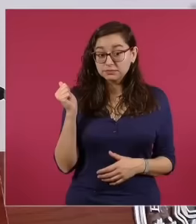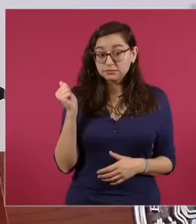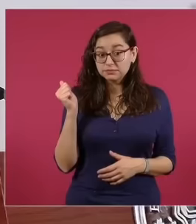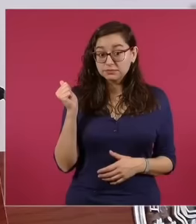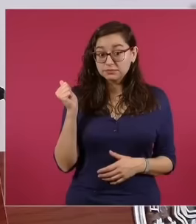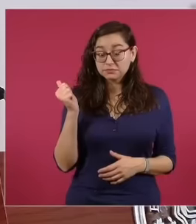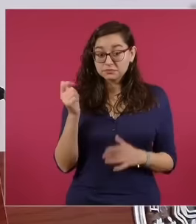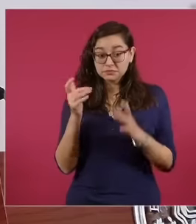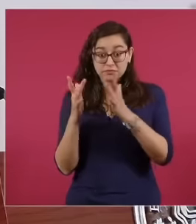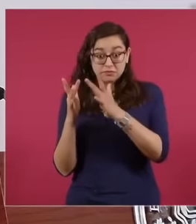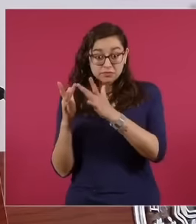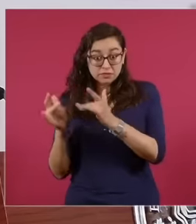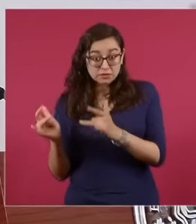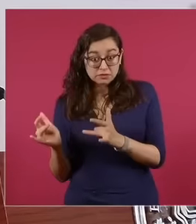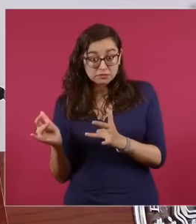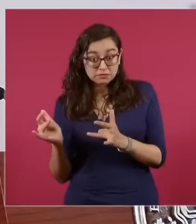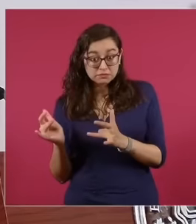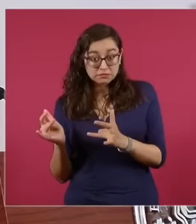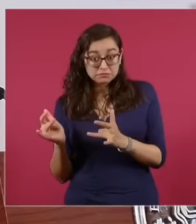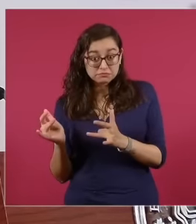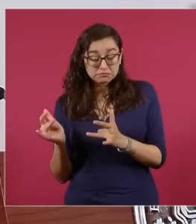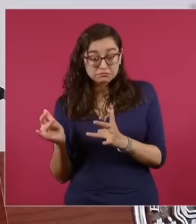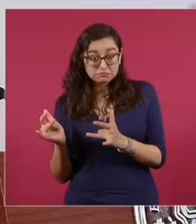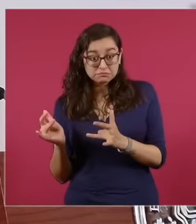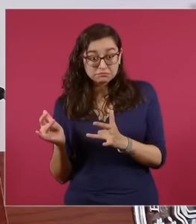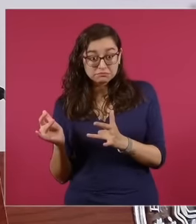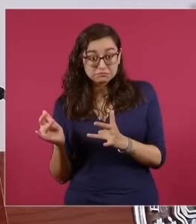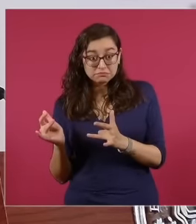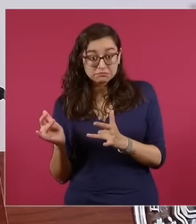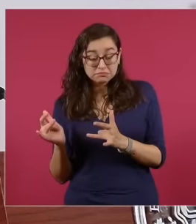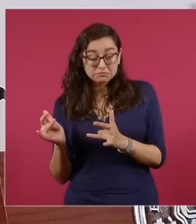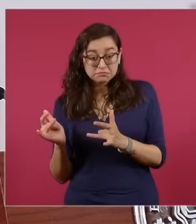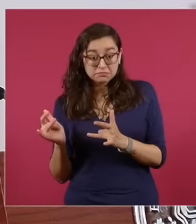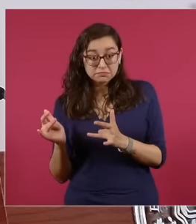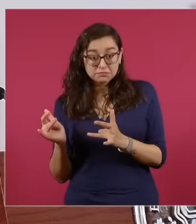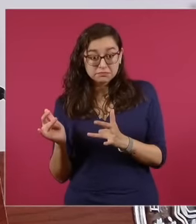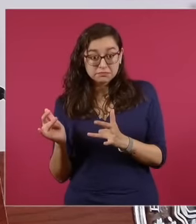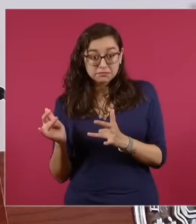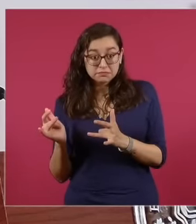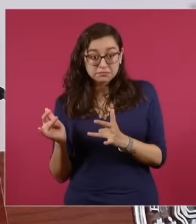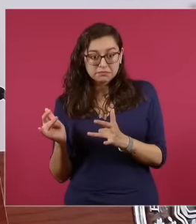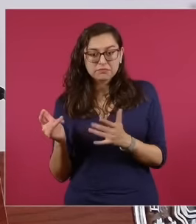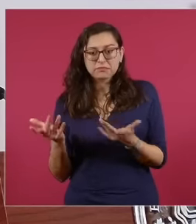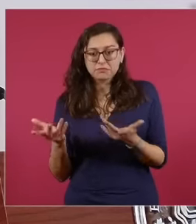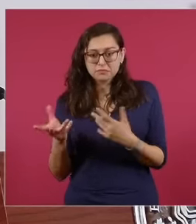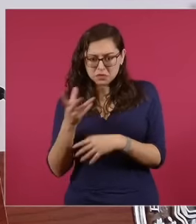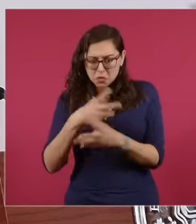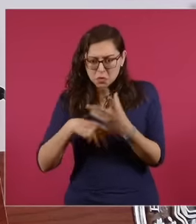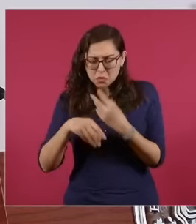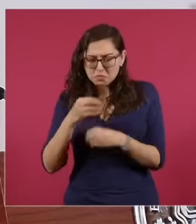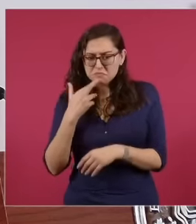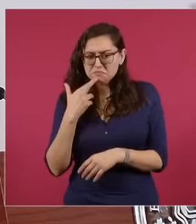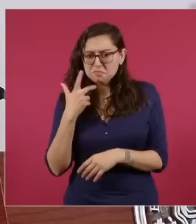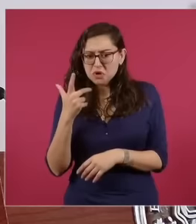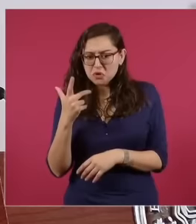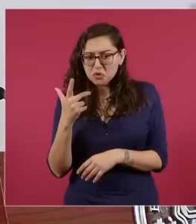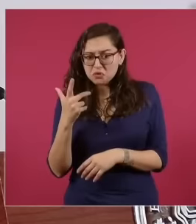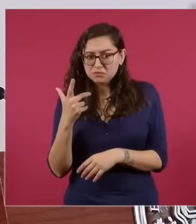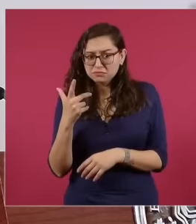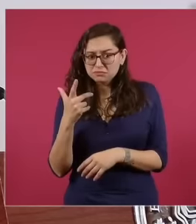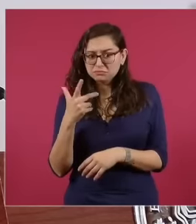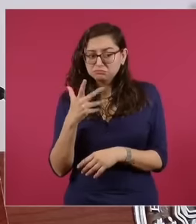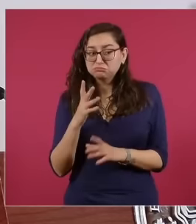France where none